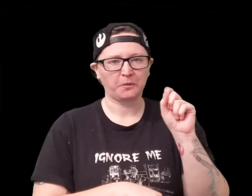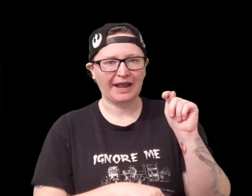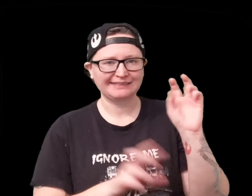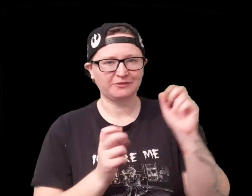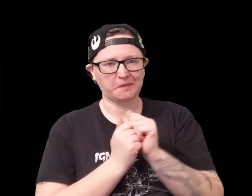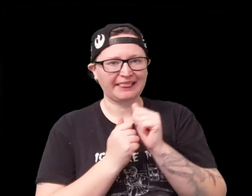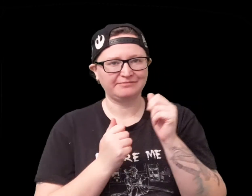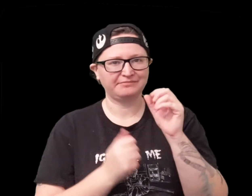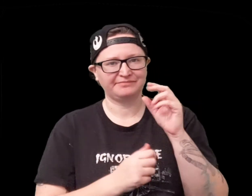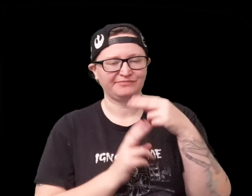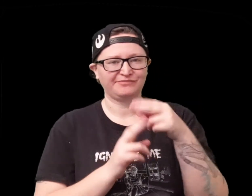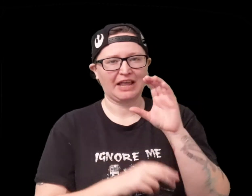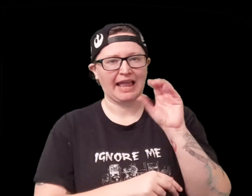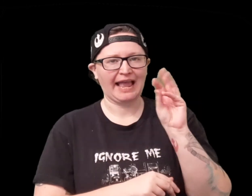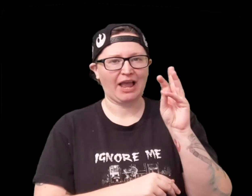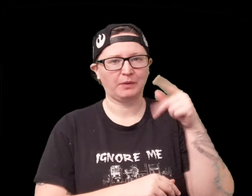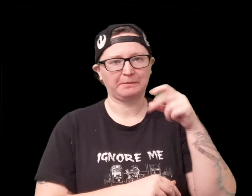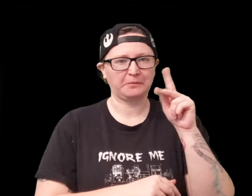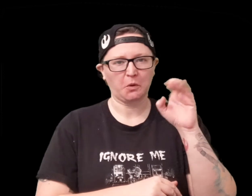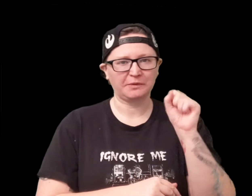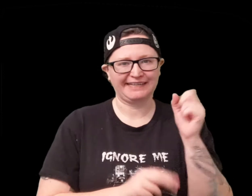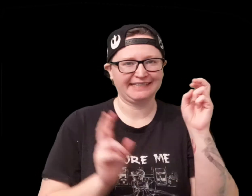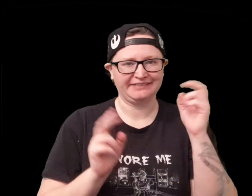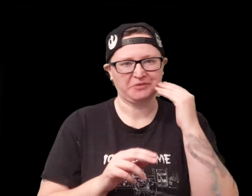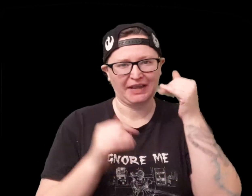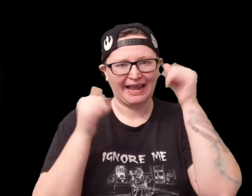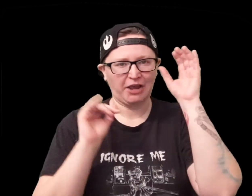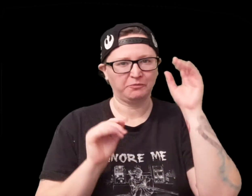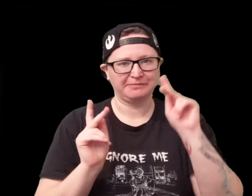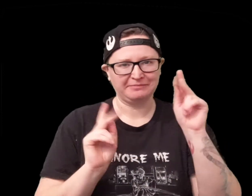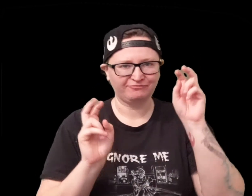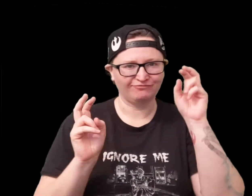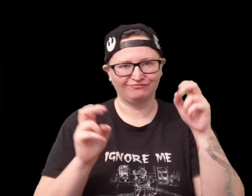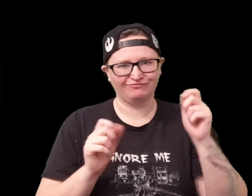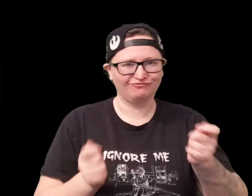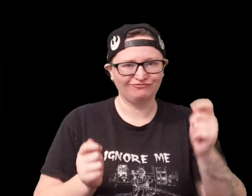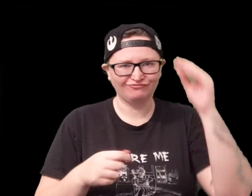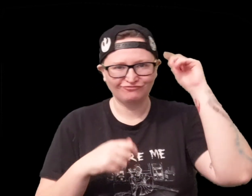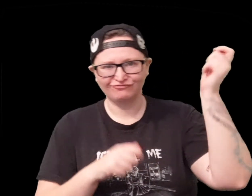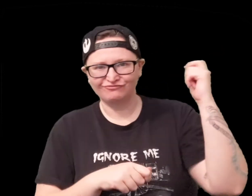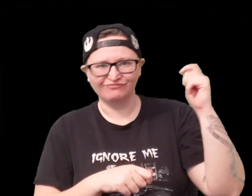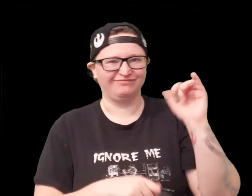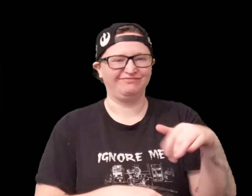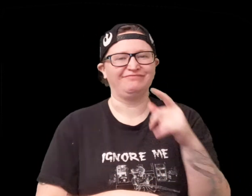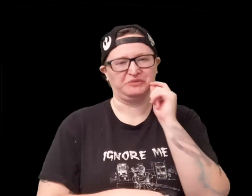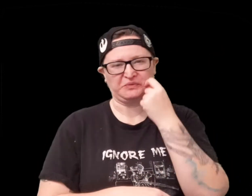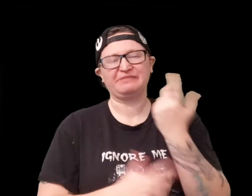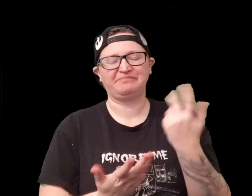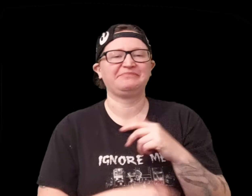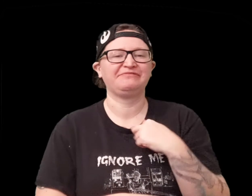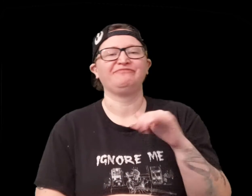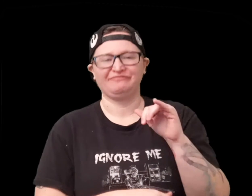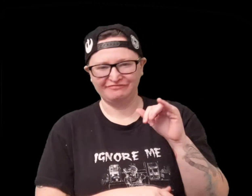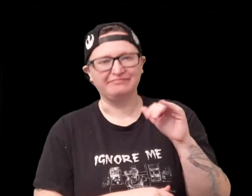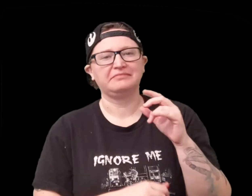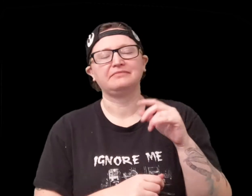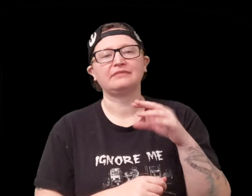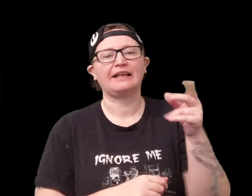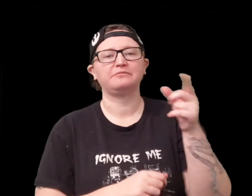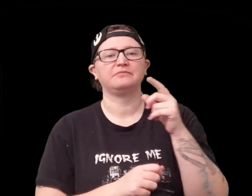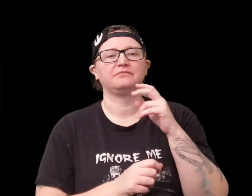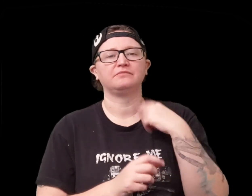you know like wild west um with like cow pokes you know cowboys and that sort of thing so pretty cool